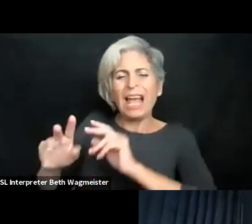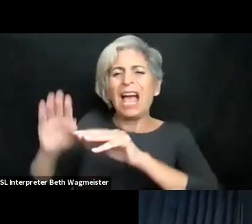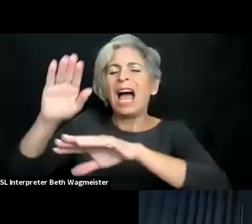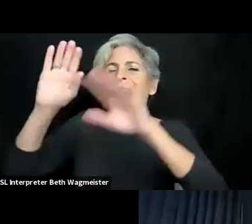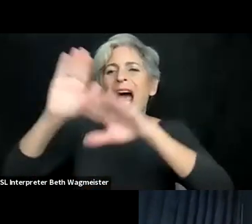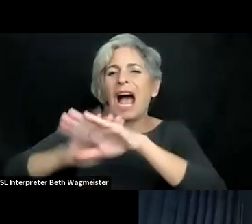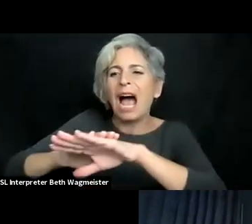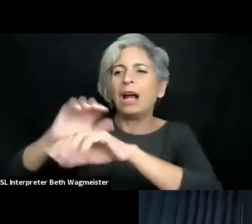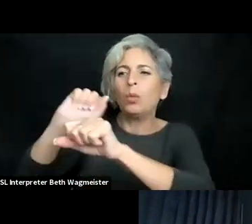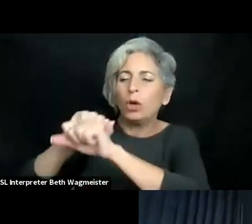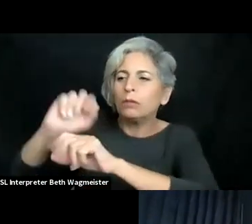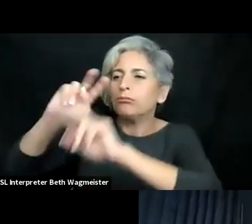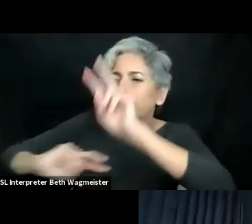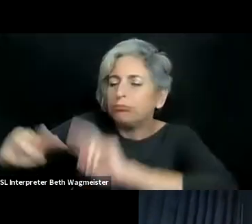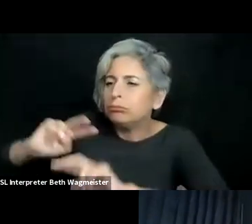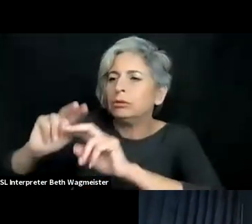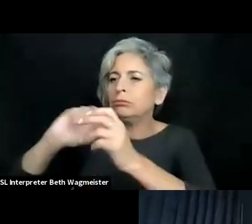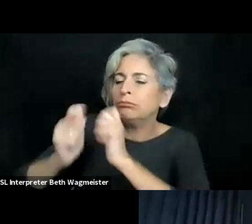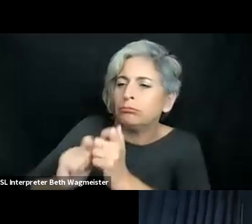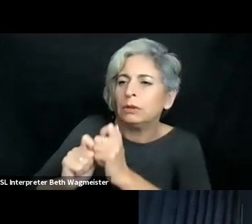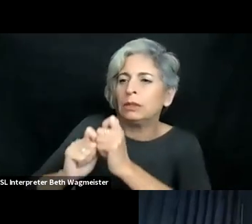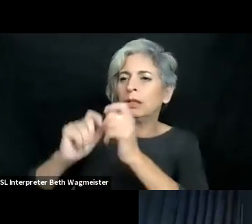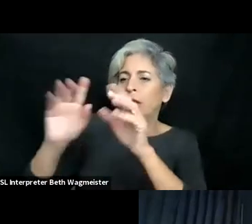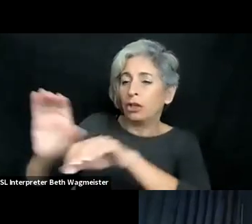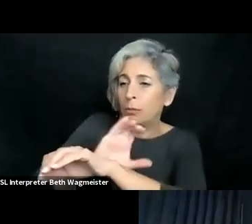other targets, but anyway, that's a good side effect.